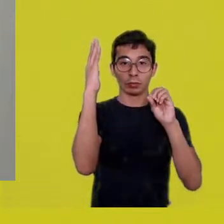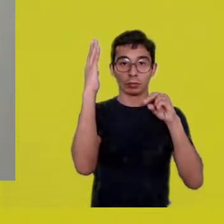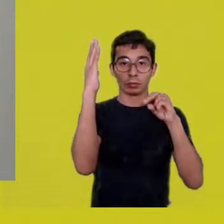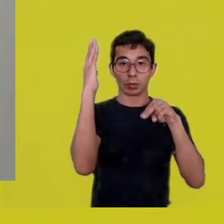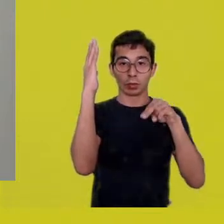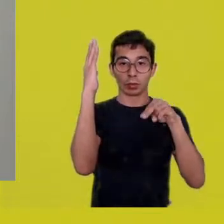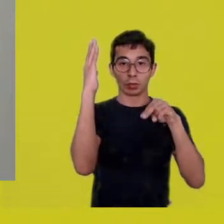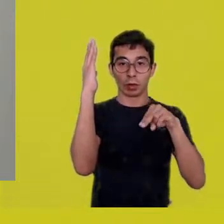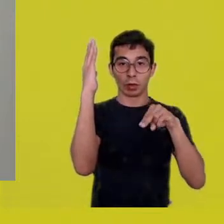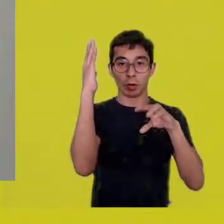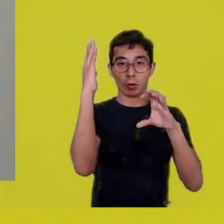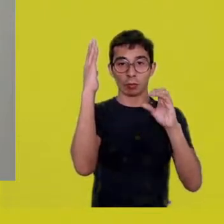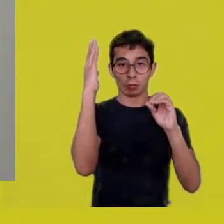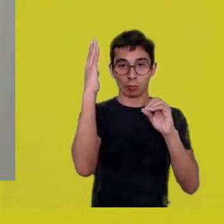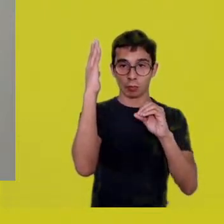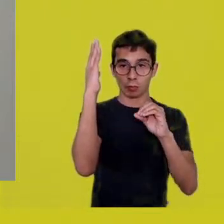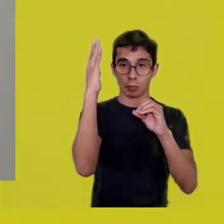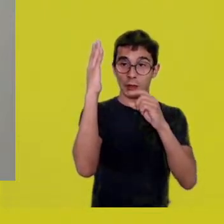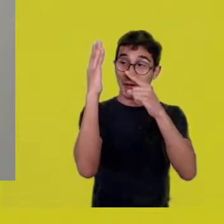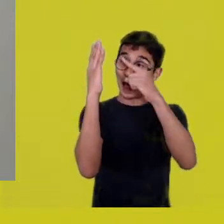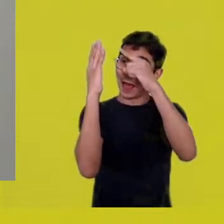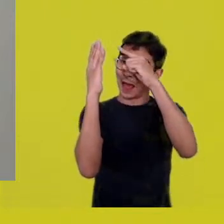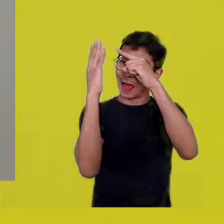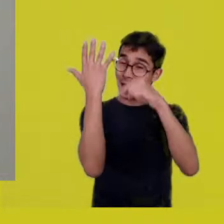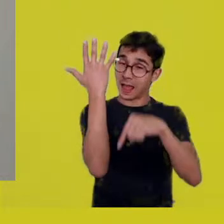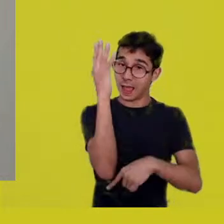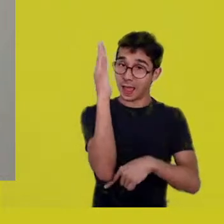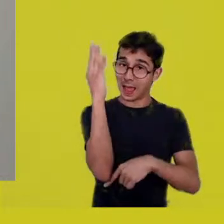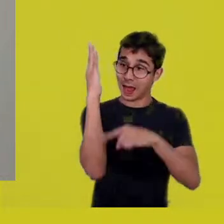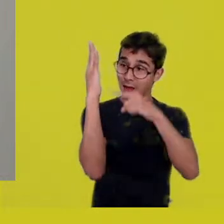that log that now has a body drawn on it,